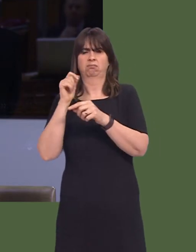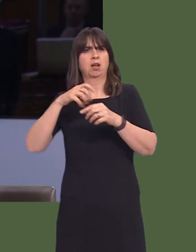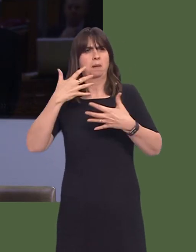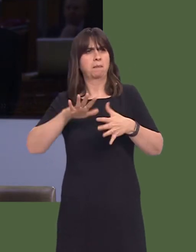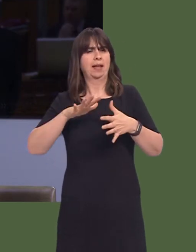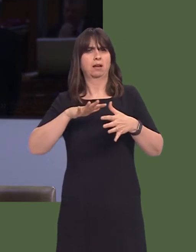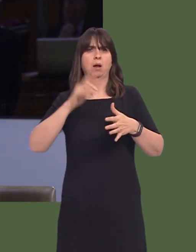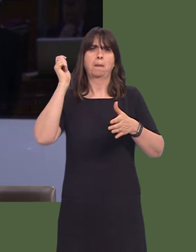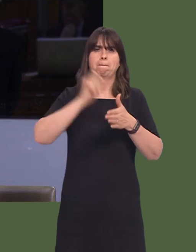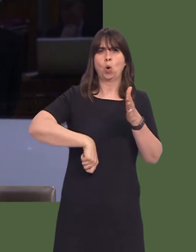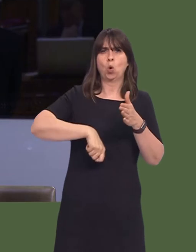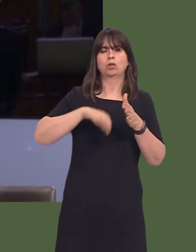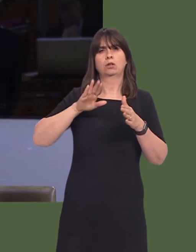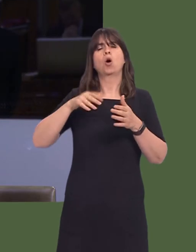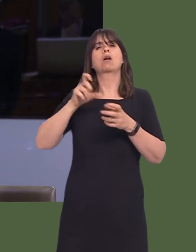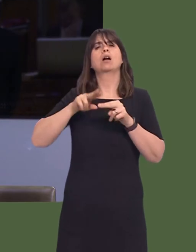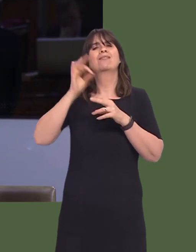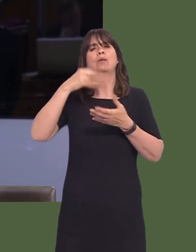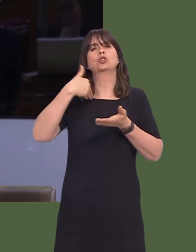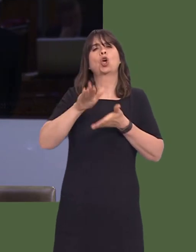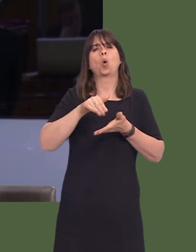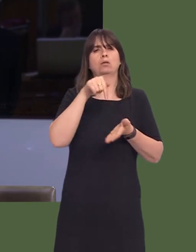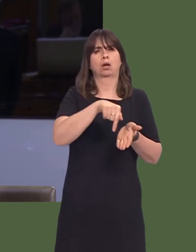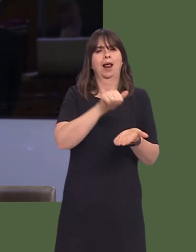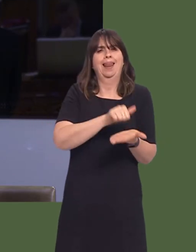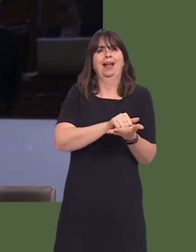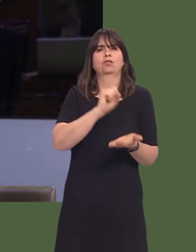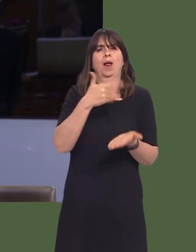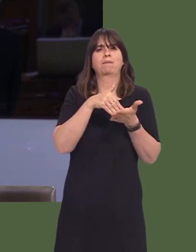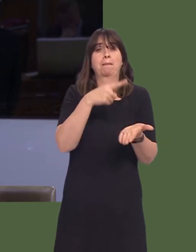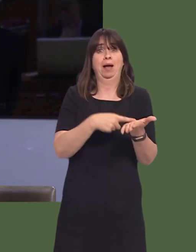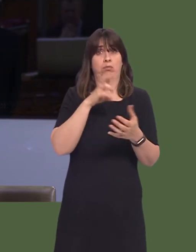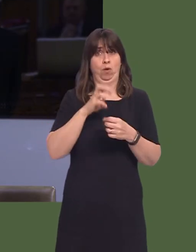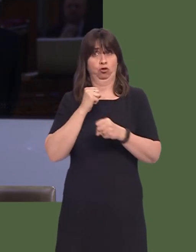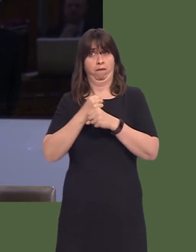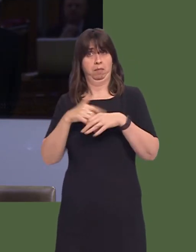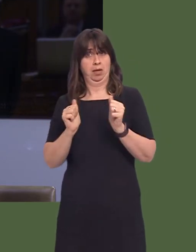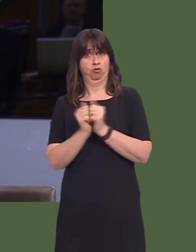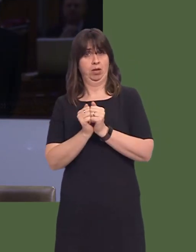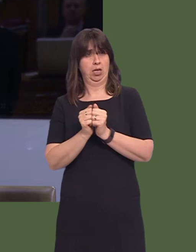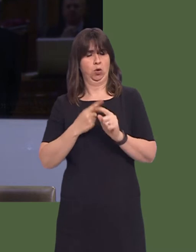Council for £12 million. Did Welsh Government agree, exchange and complete on such a large